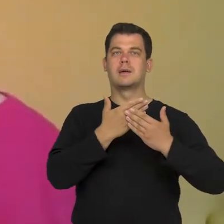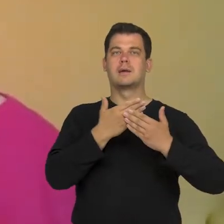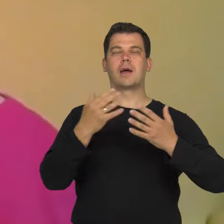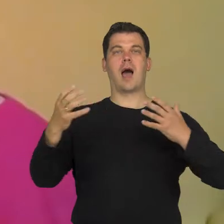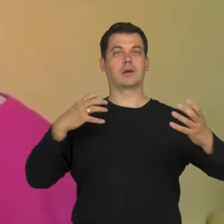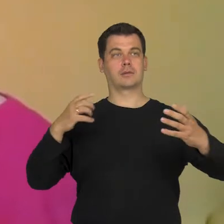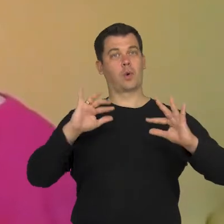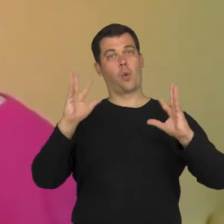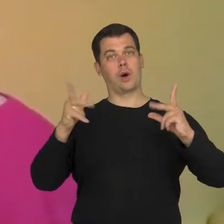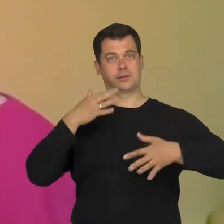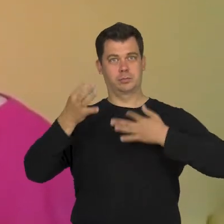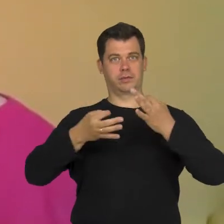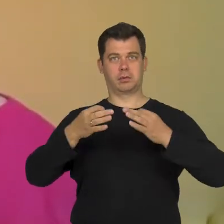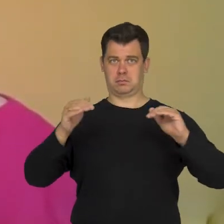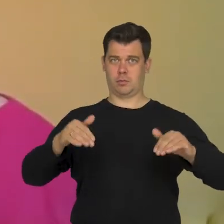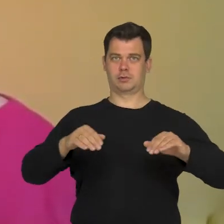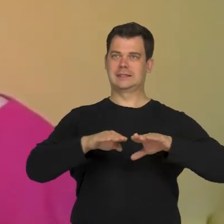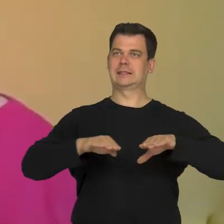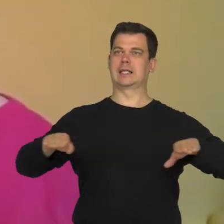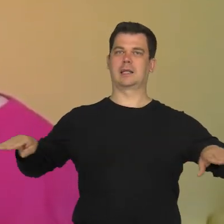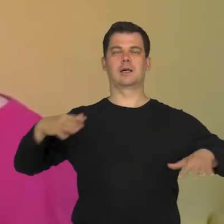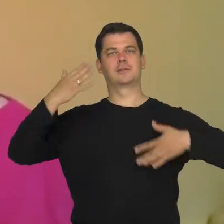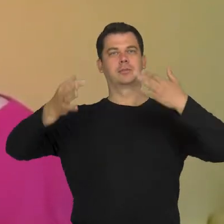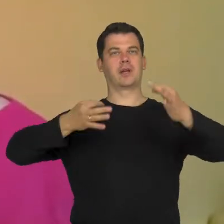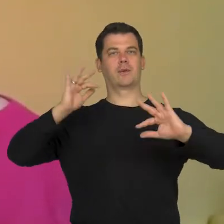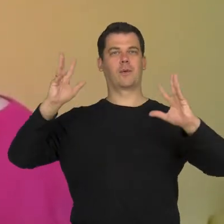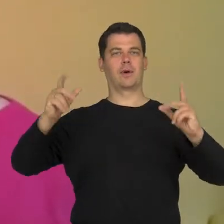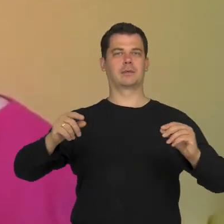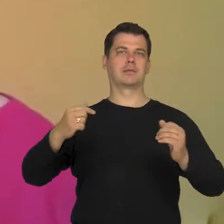Would she be OK with him performing on the sage on the square in Cracow?